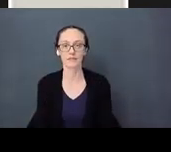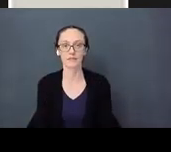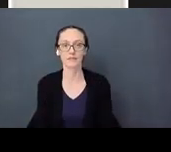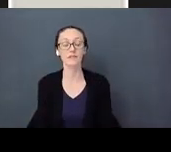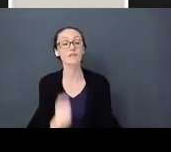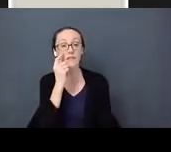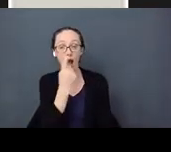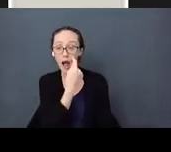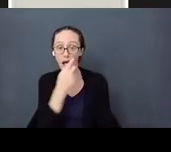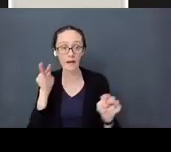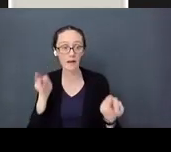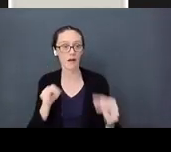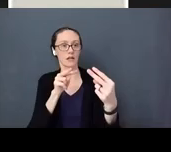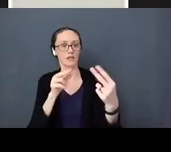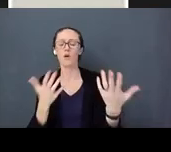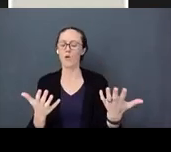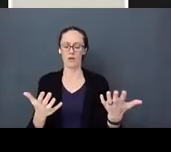How do we show that love? One is through touch.